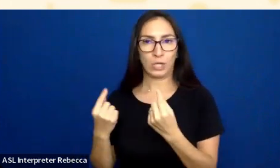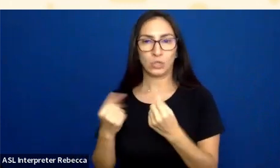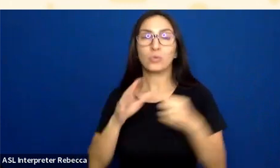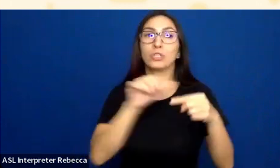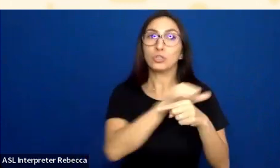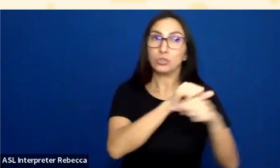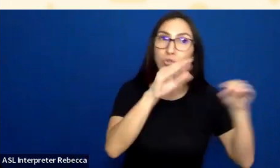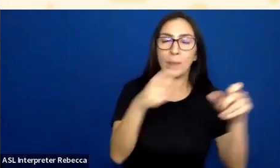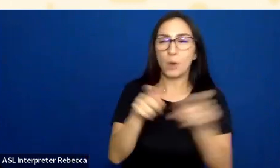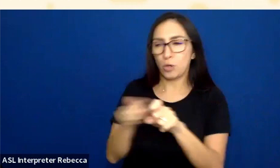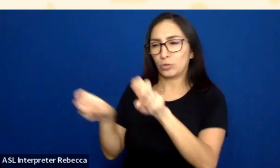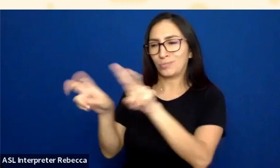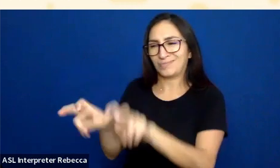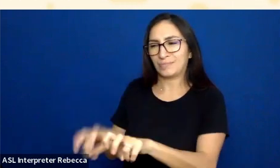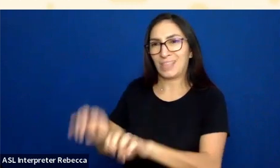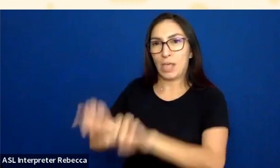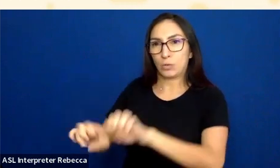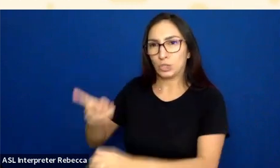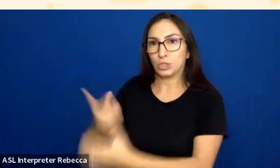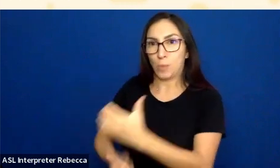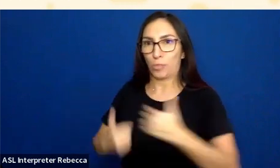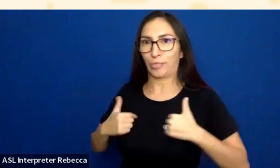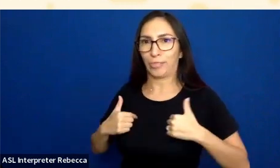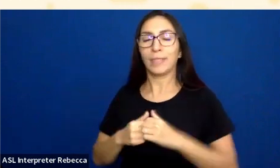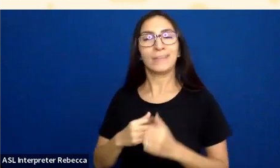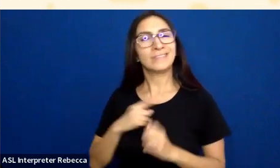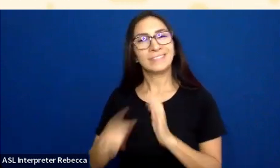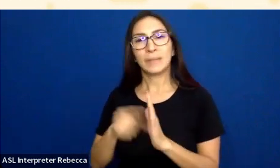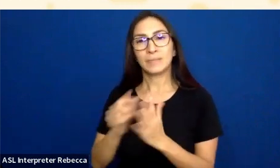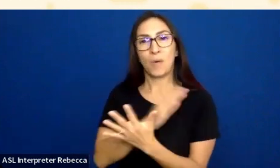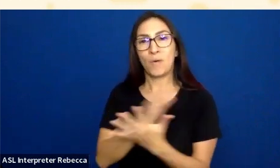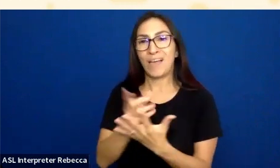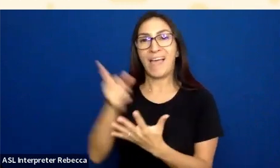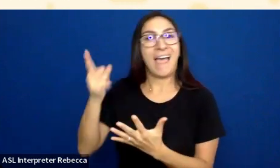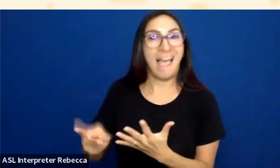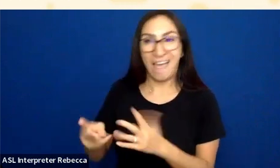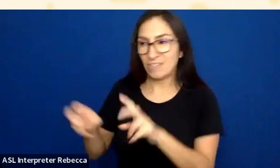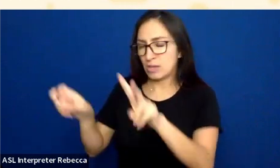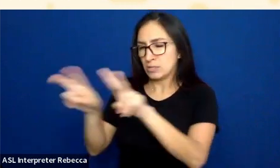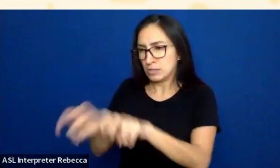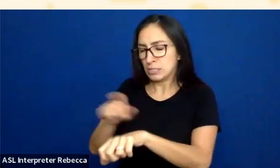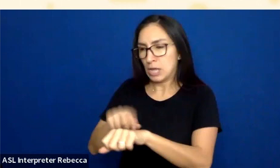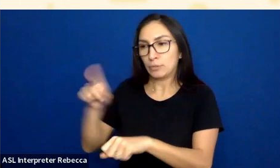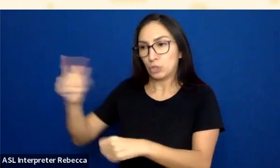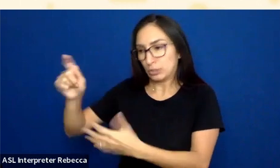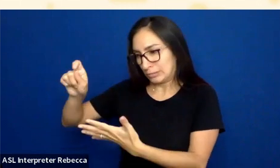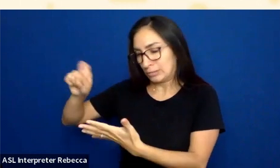And there are oftentimes where I spend almost half of my evaluation time just cataloging issues related to color